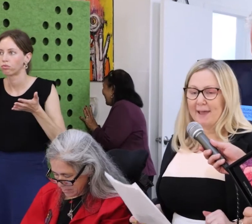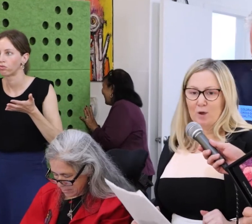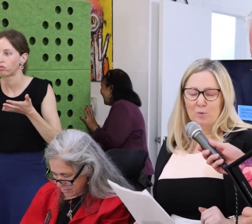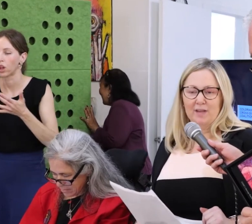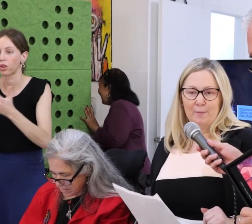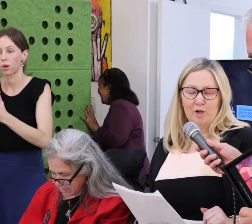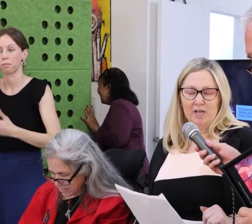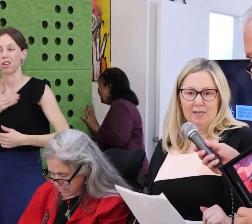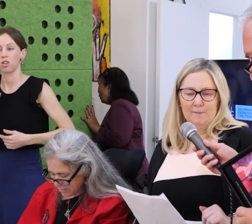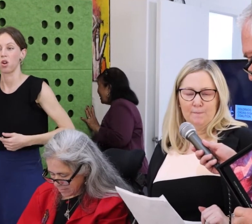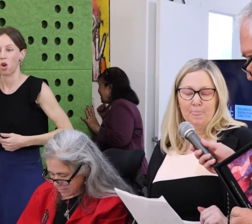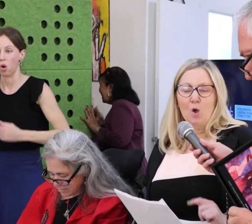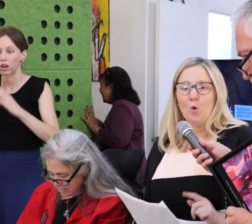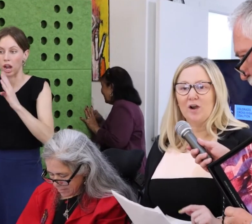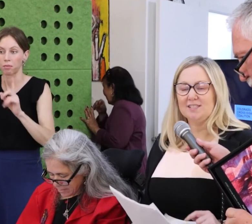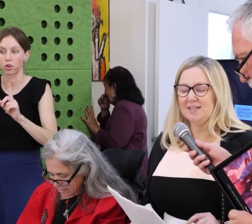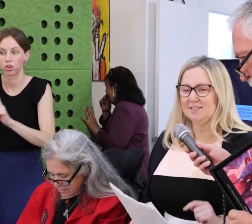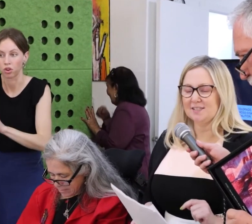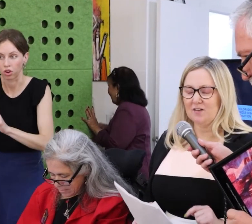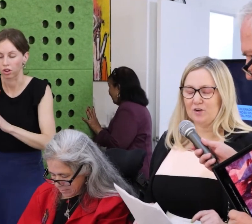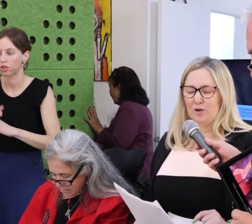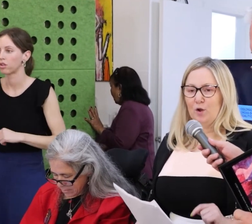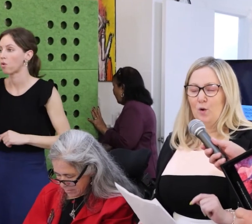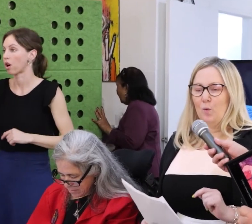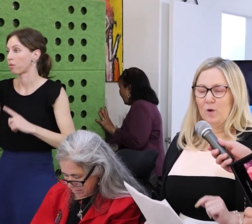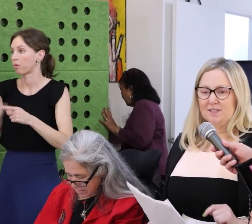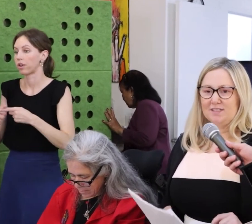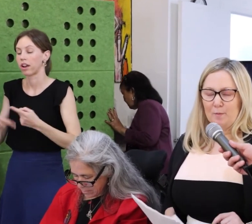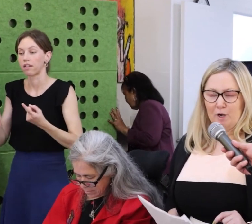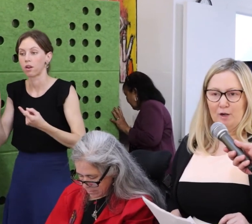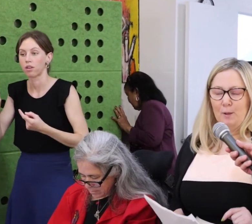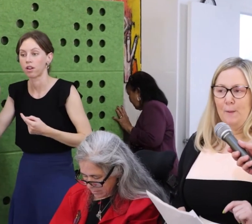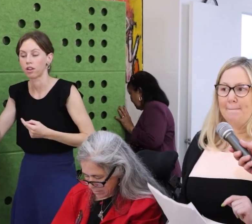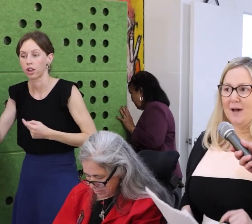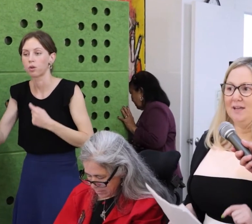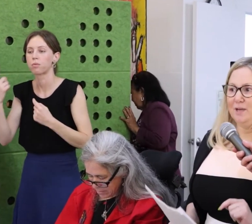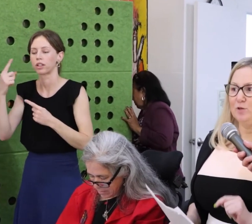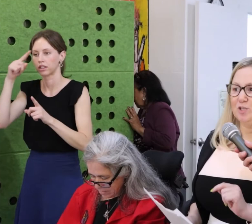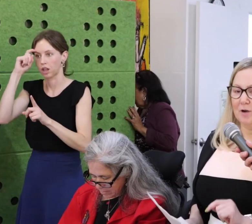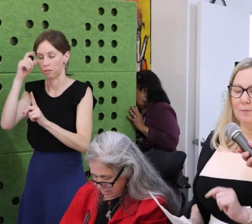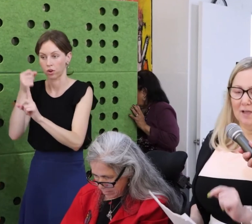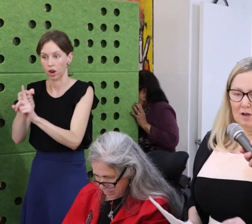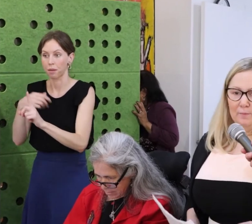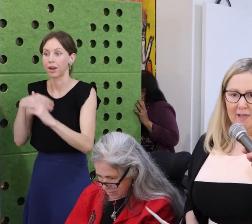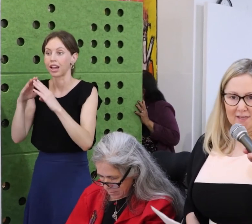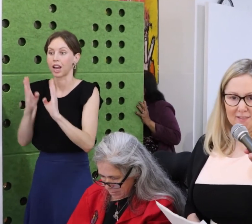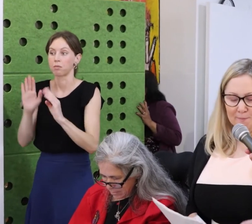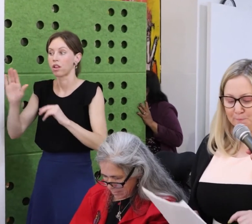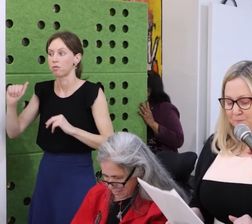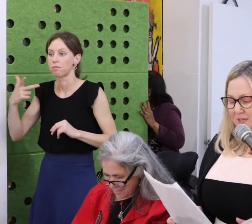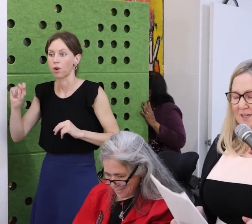I was 20 years old when I was first diagnosed with epilepsy.